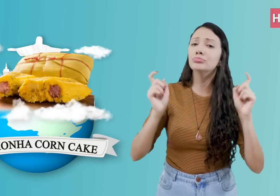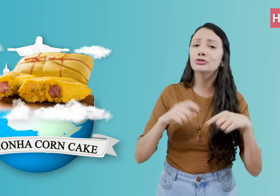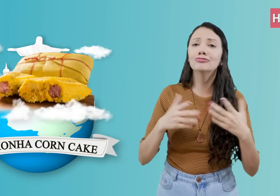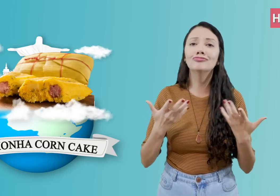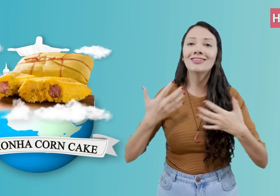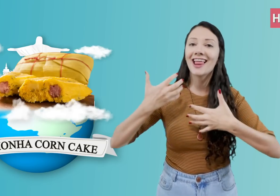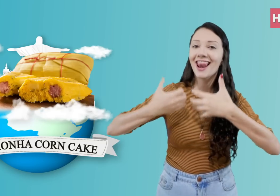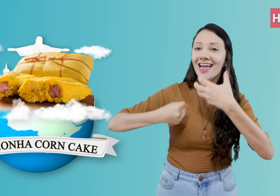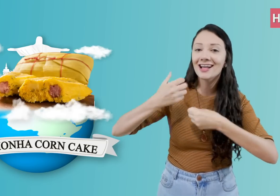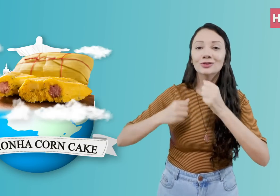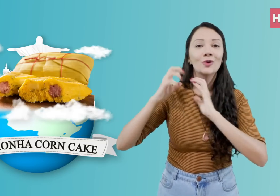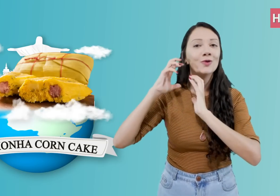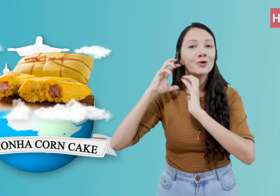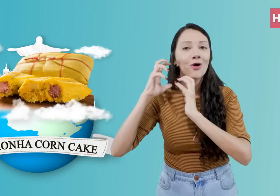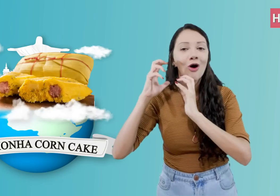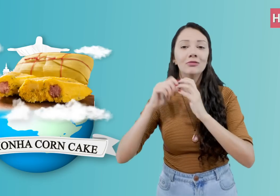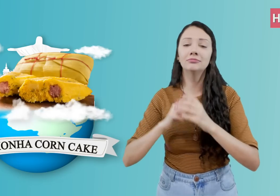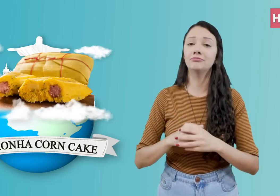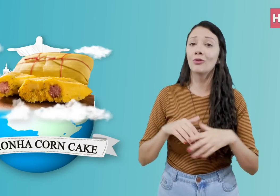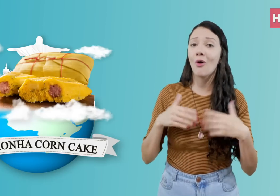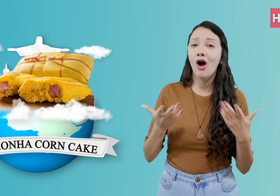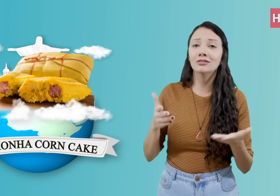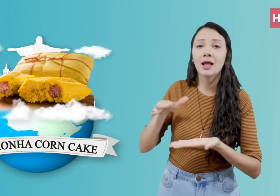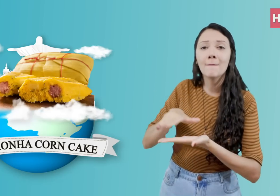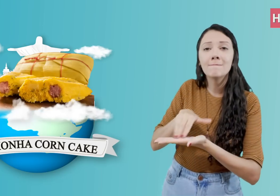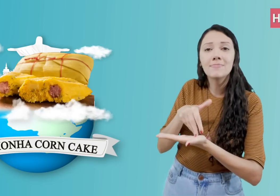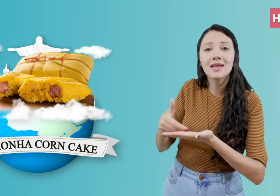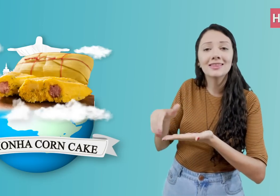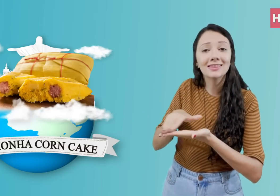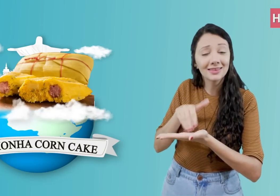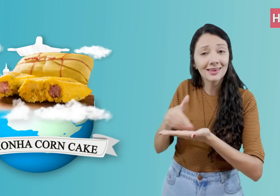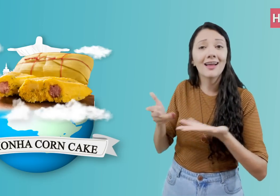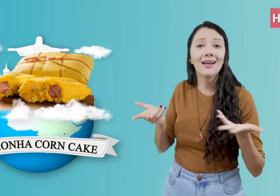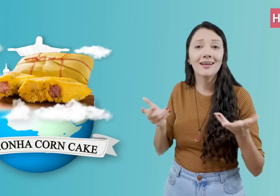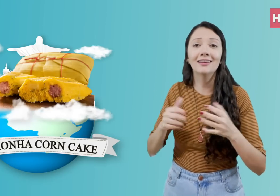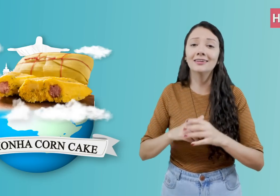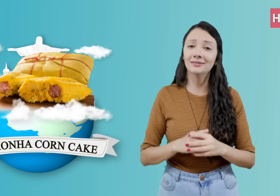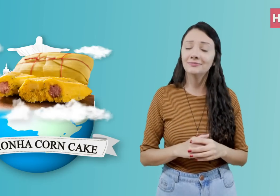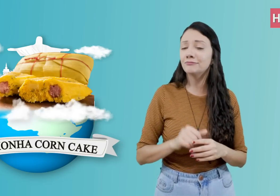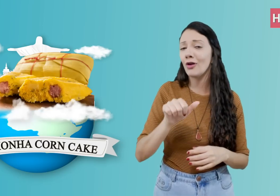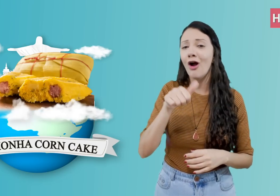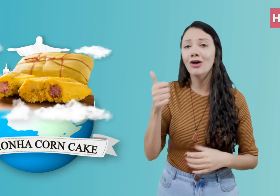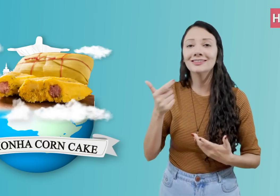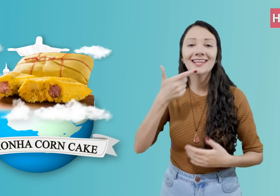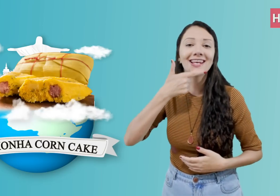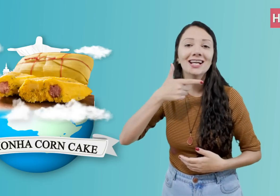some include coconut milk, butter, cinnamon,